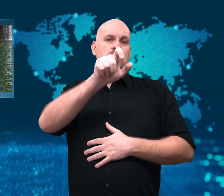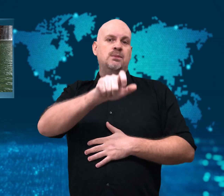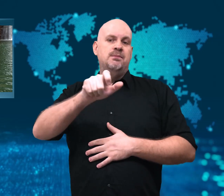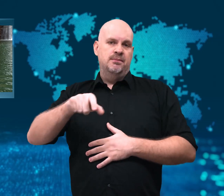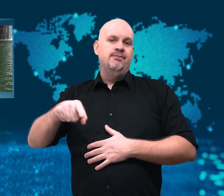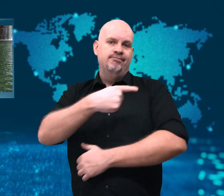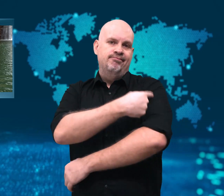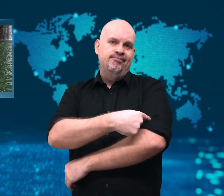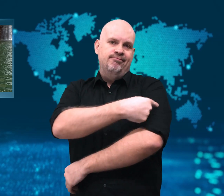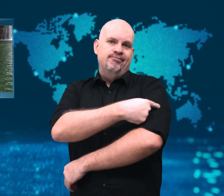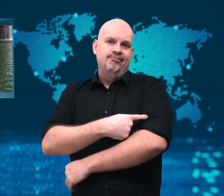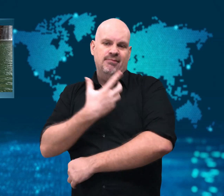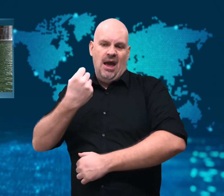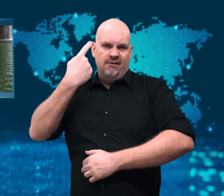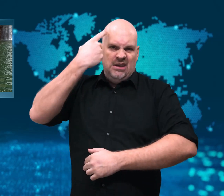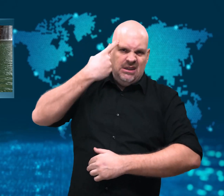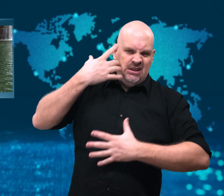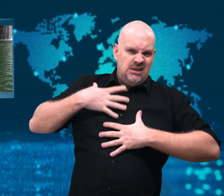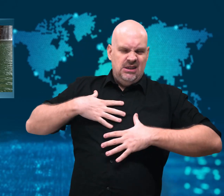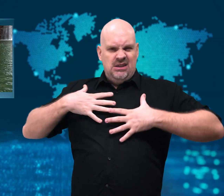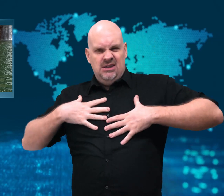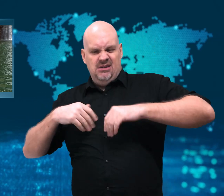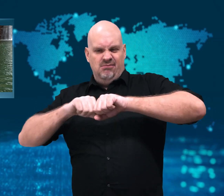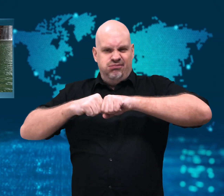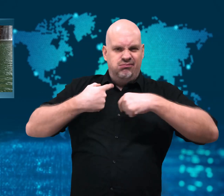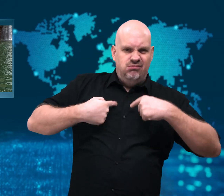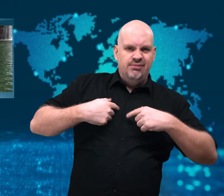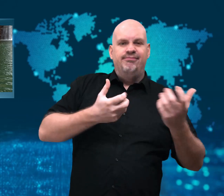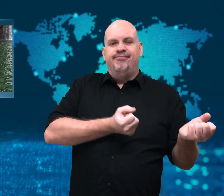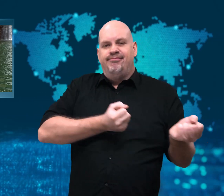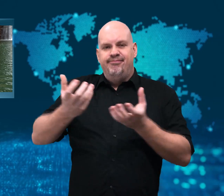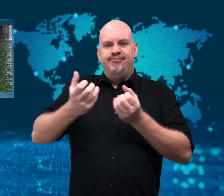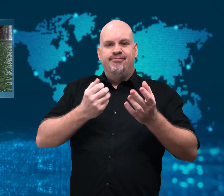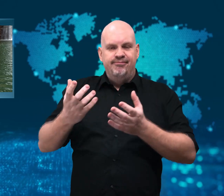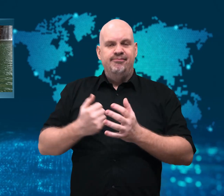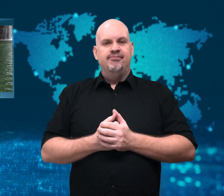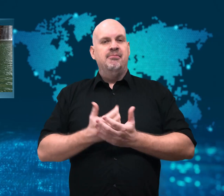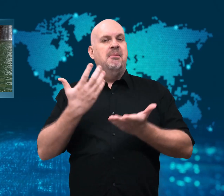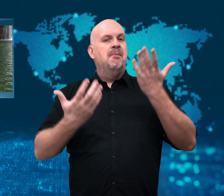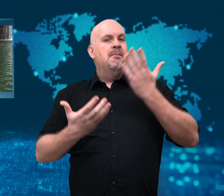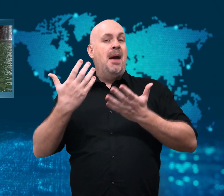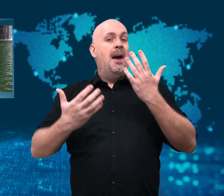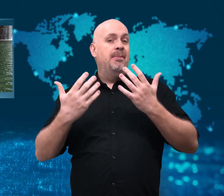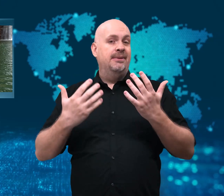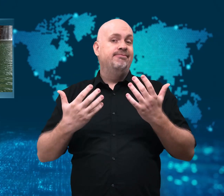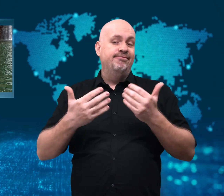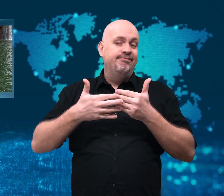find bodies and transport injured people to the hospital.